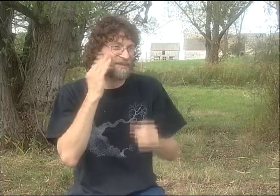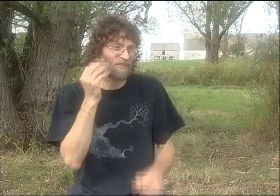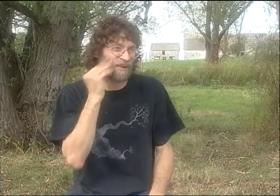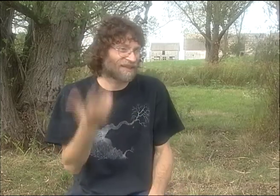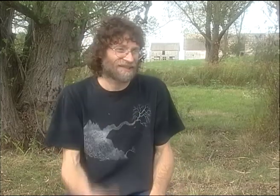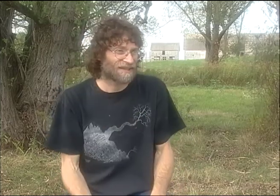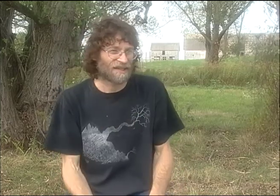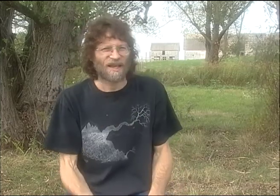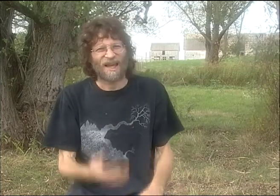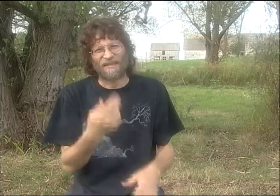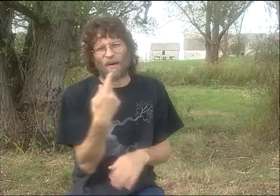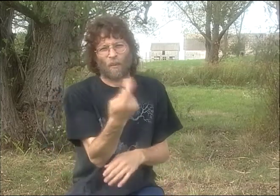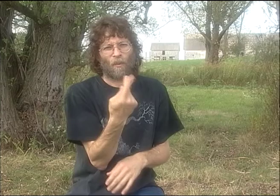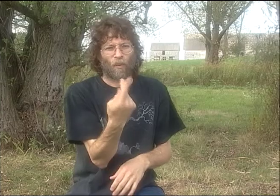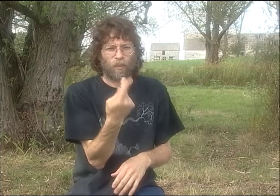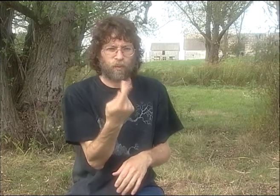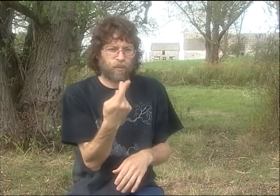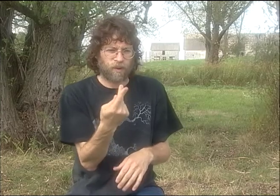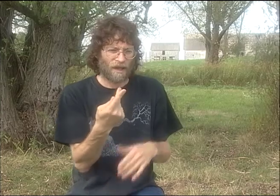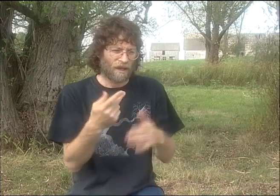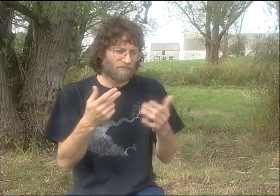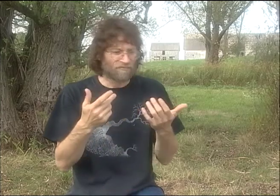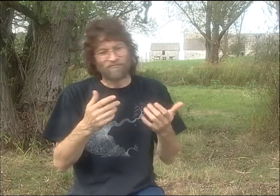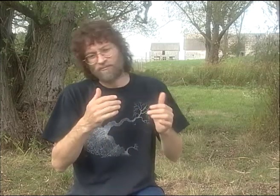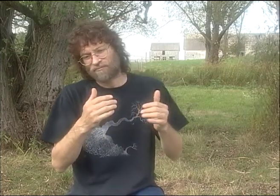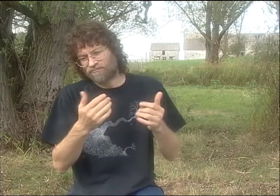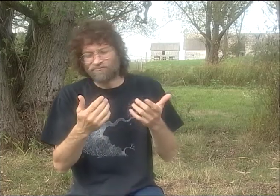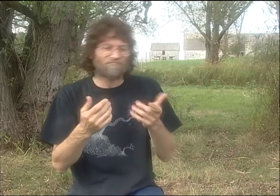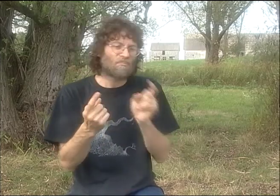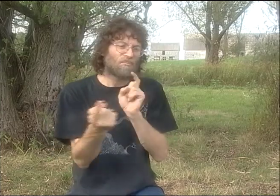BUT ANYWAY, IT WAS JUST SUCH AN INCREDIBLE EXPERIENCE, AND...